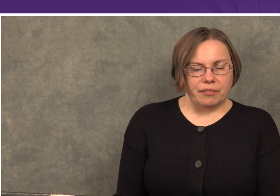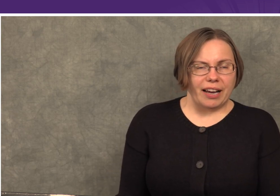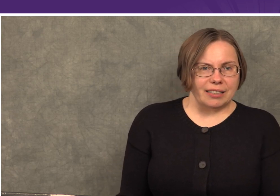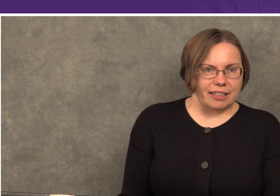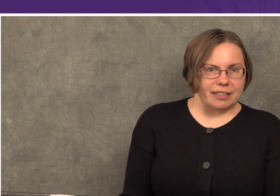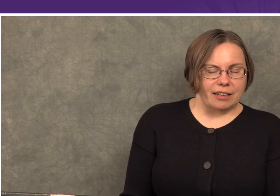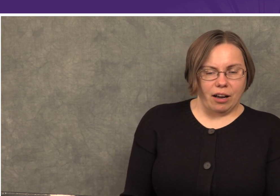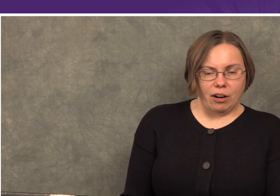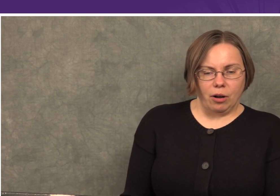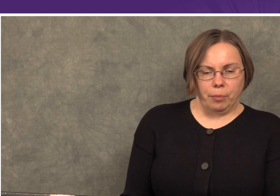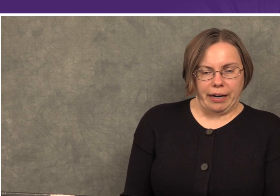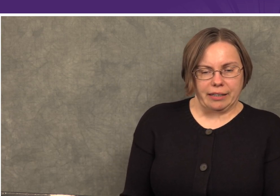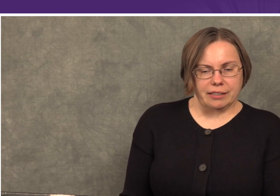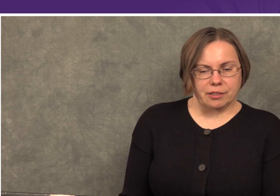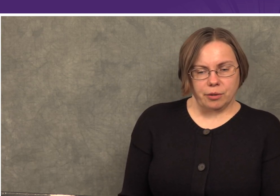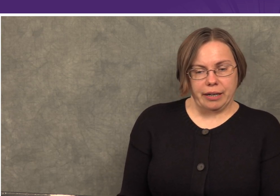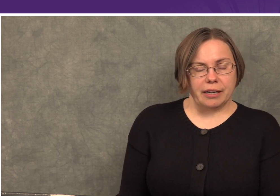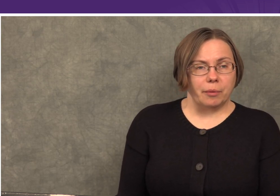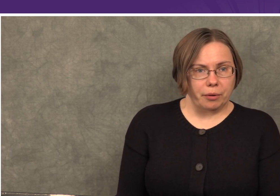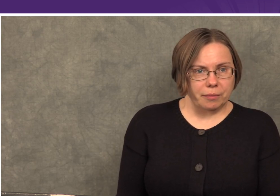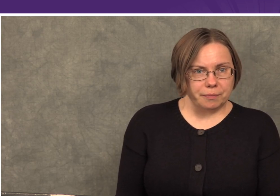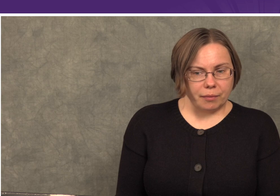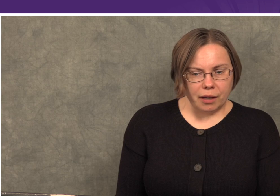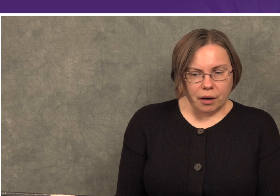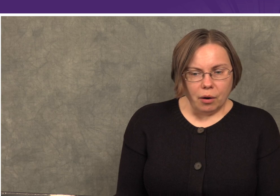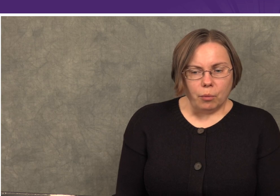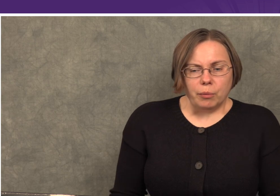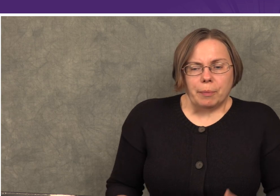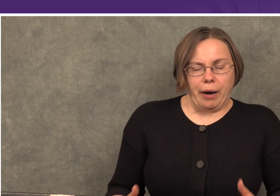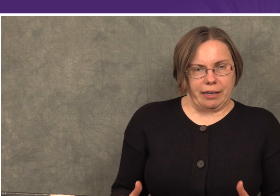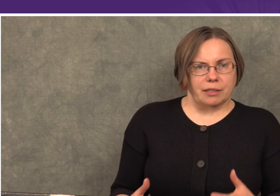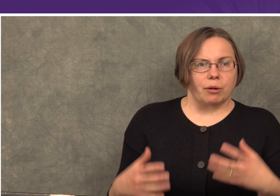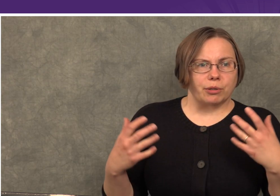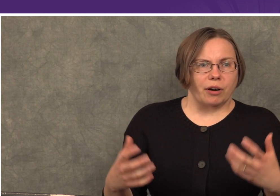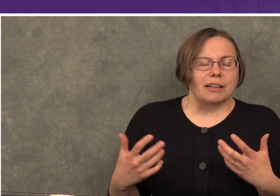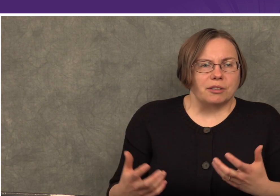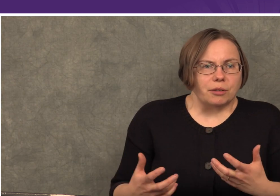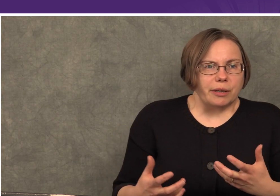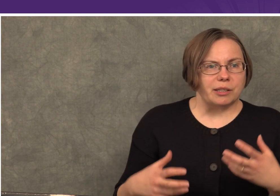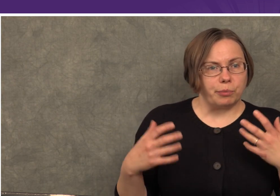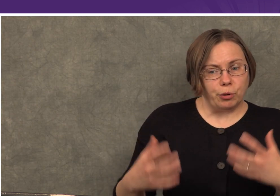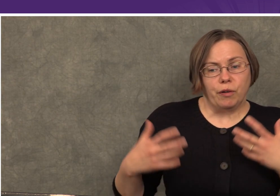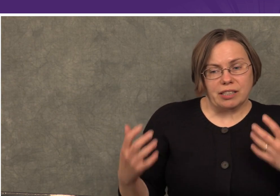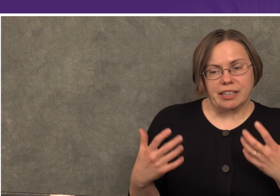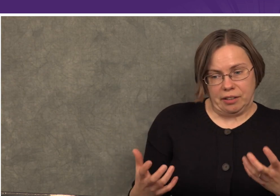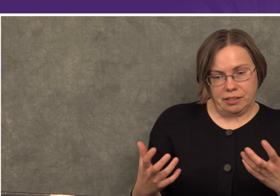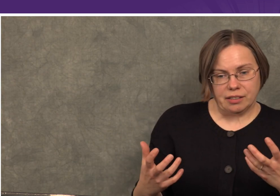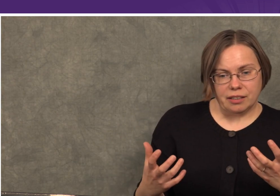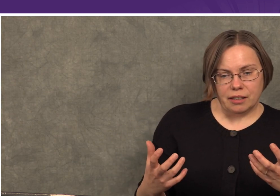but the fact is that not all practice is created equal. When we practice, what we’re trying to do is improve our skills.